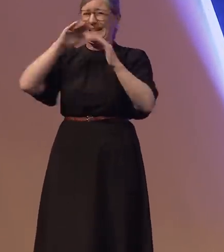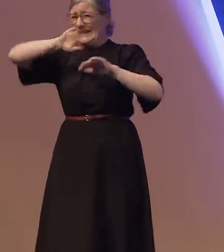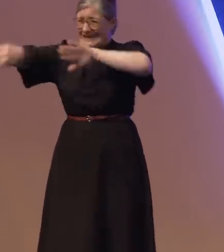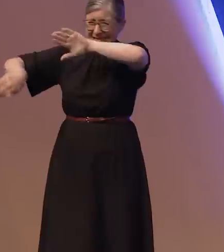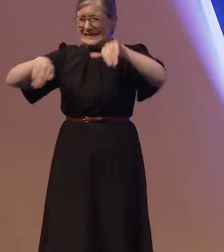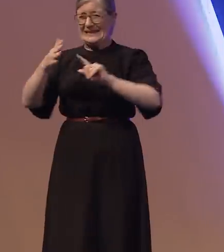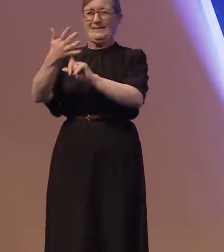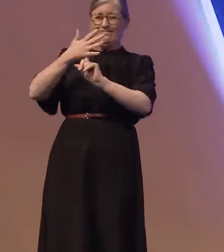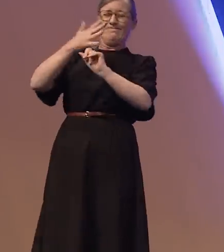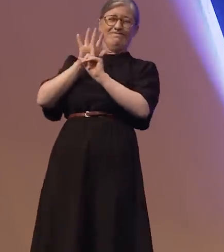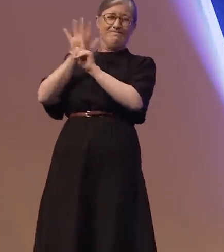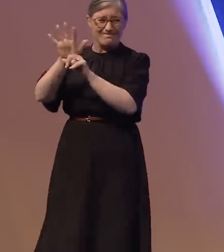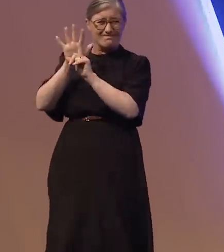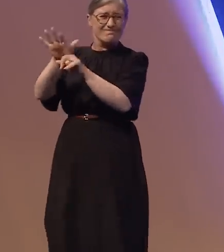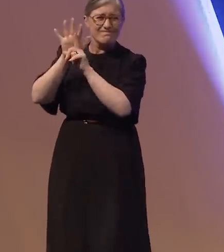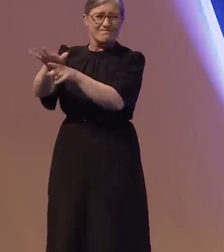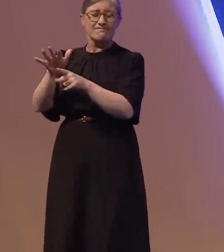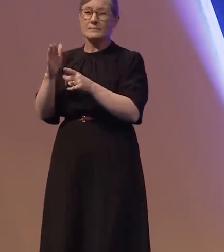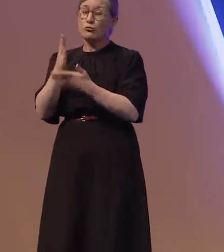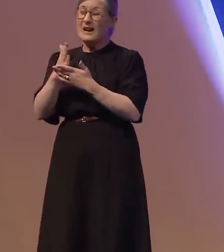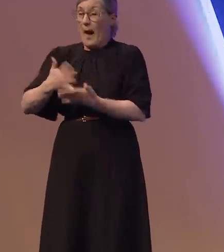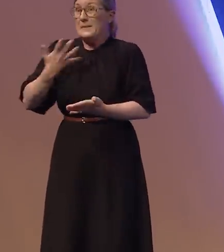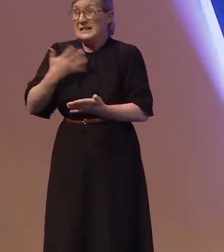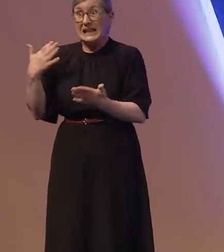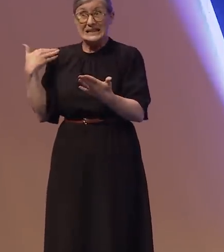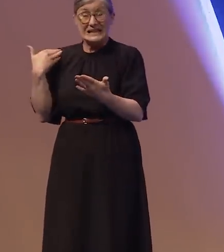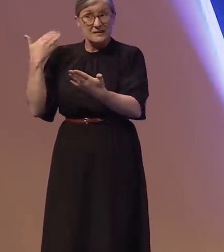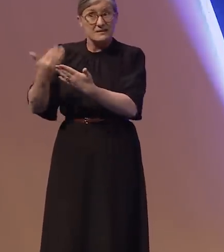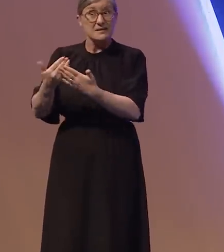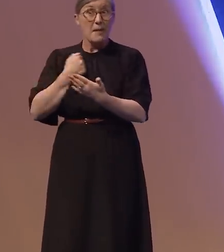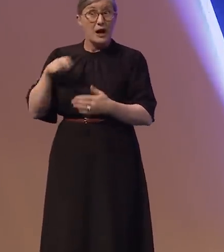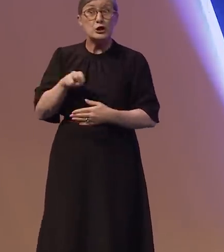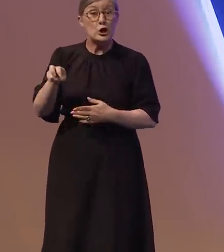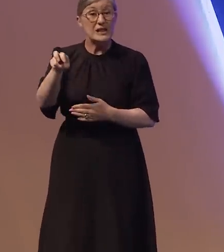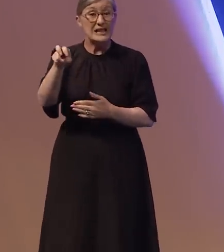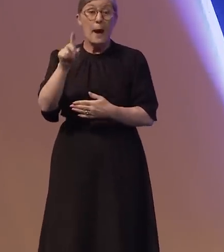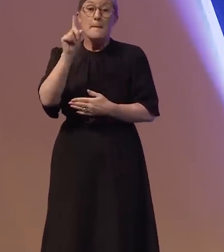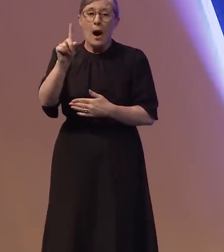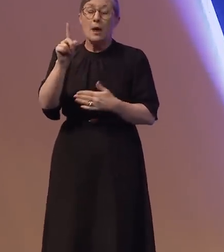it's been a lonely upsetting journey and while winning Strictly was an amazing experience